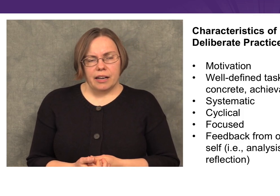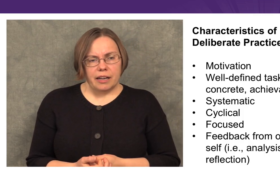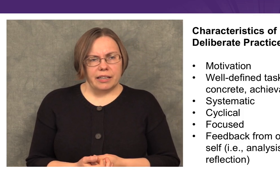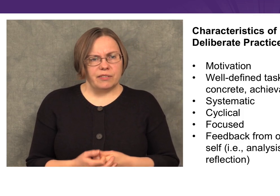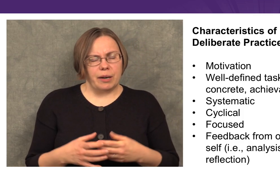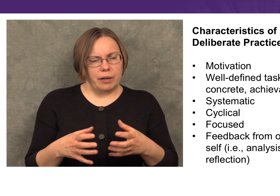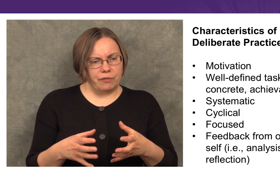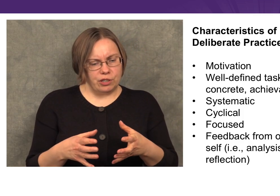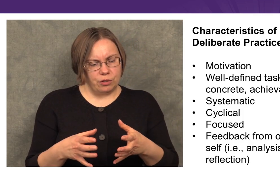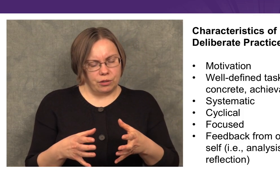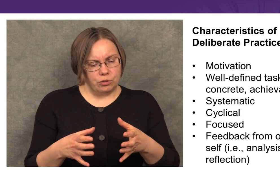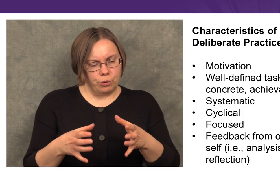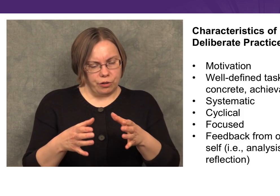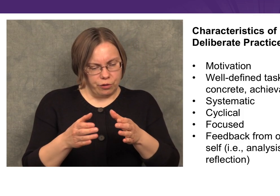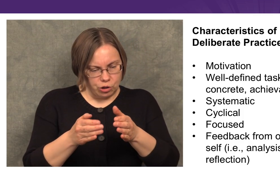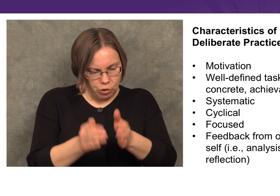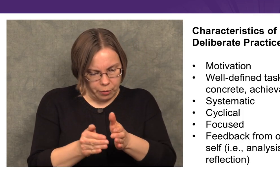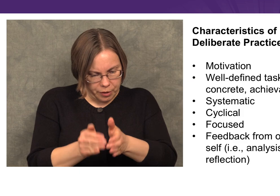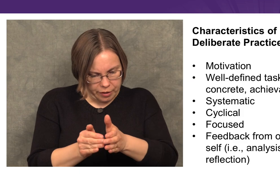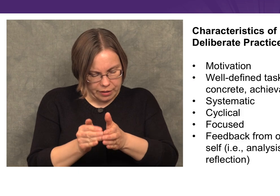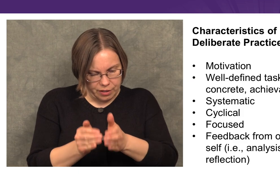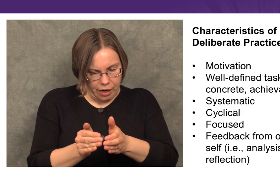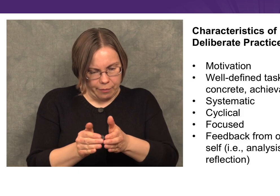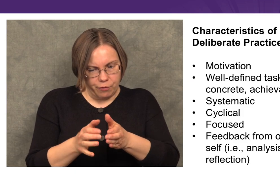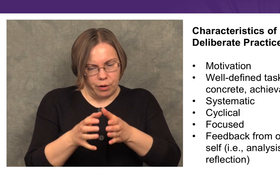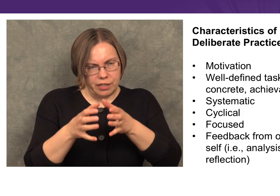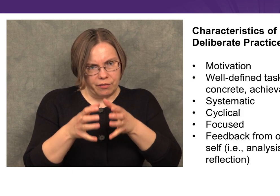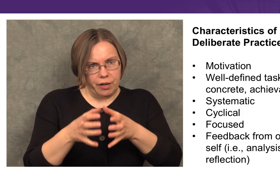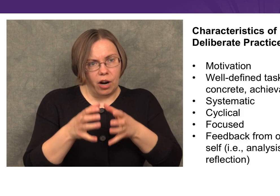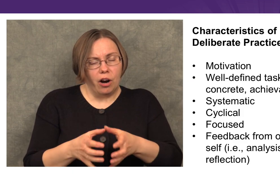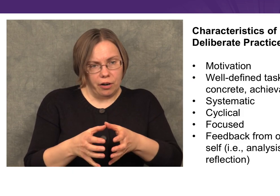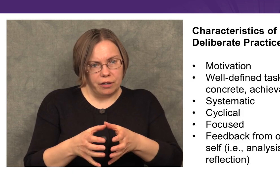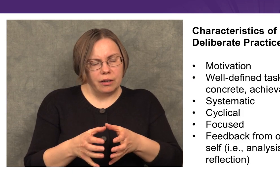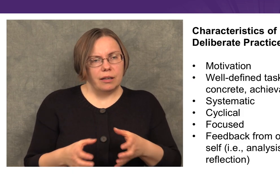it’s very beneficial to work for short periods of time, focusing very hard,